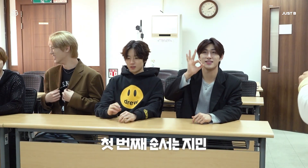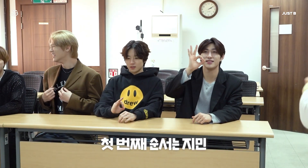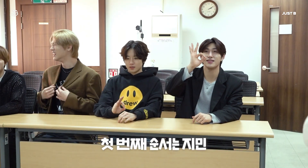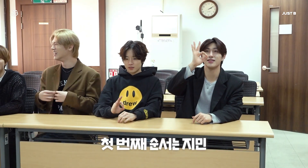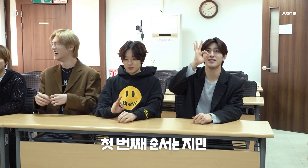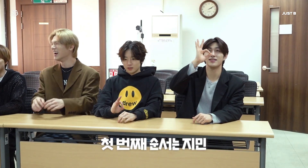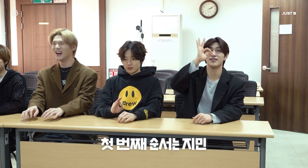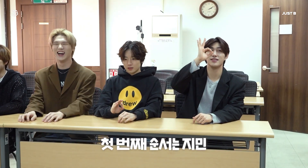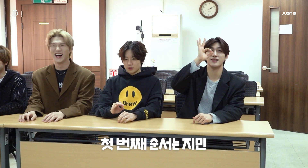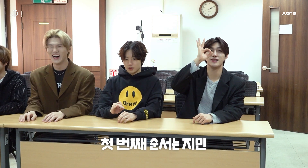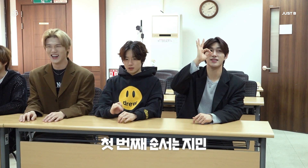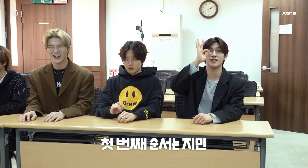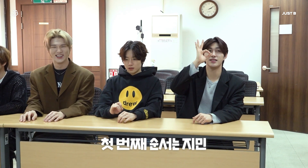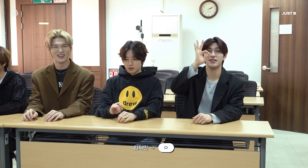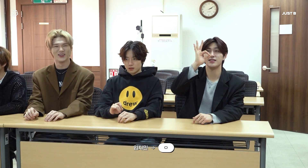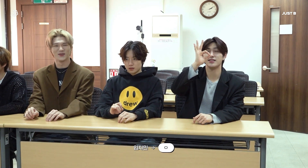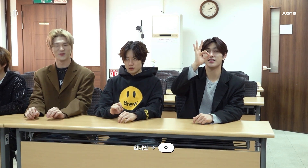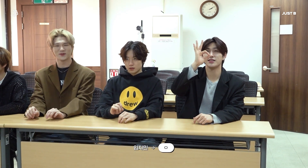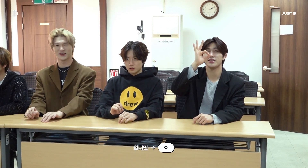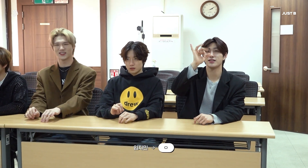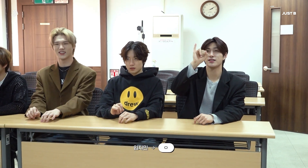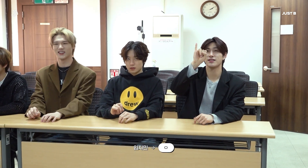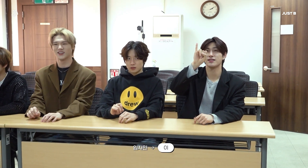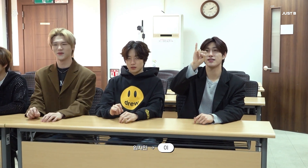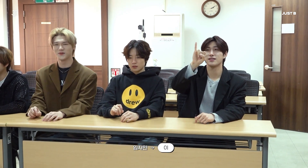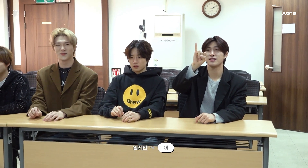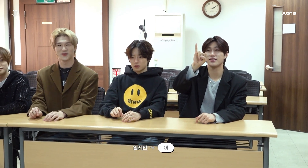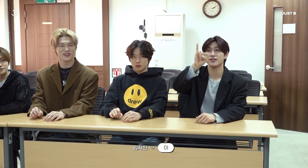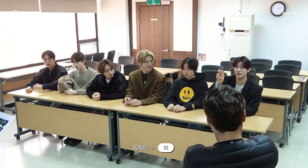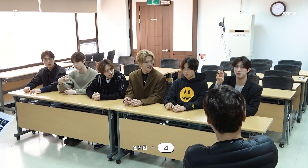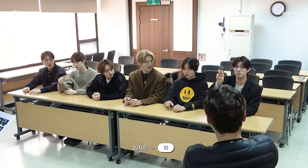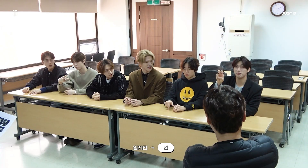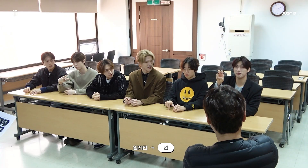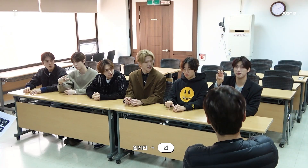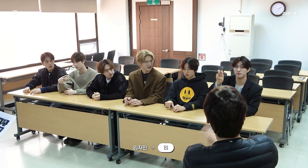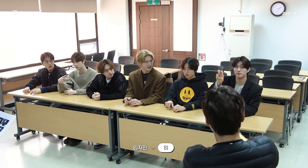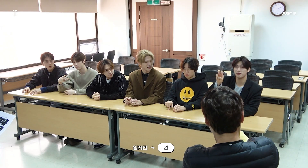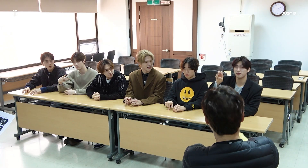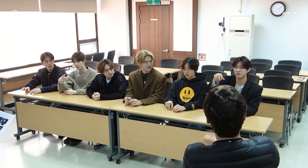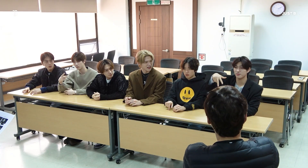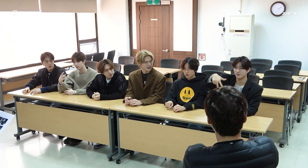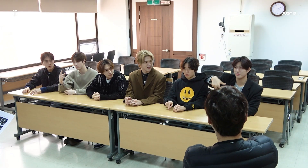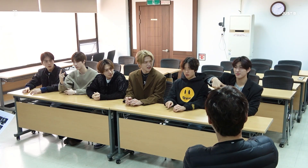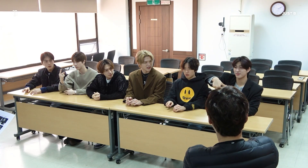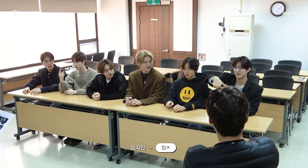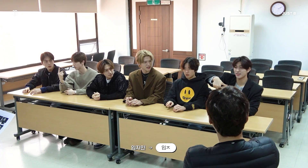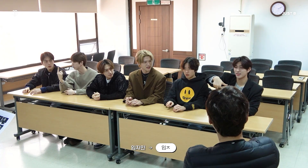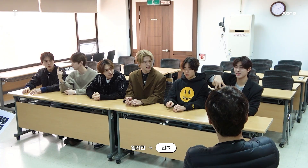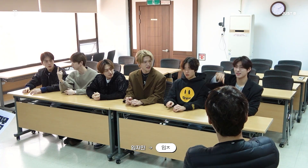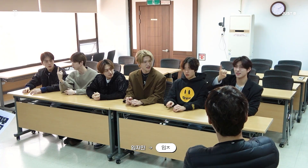My name's in English. What do I do? - I'll try it 'LIM' And?